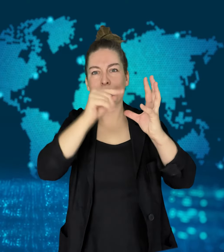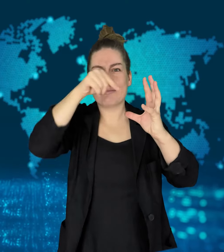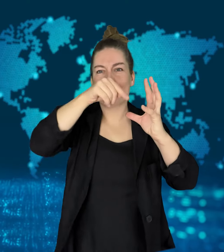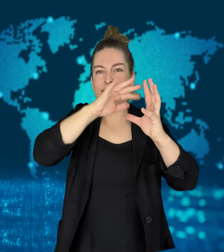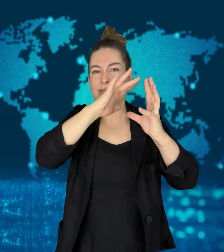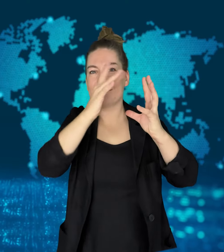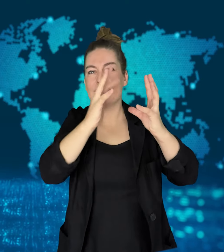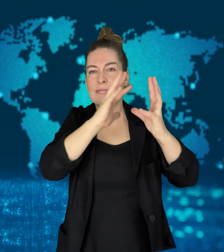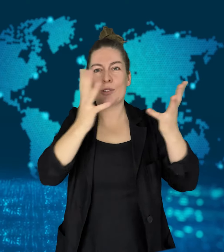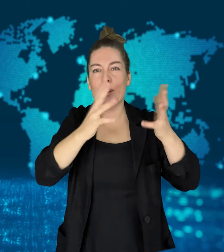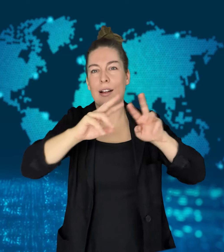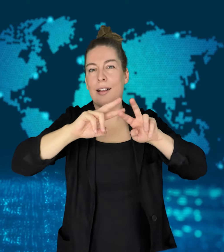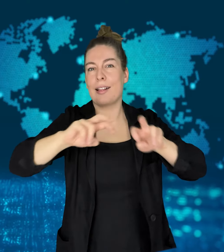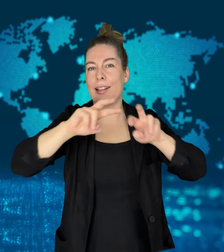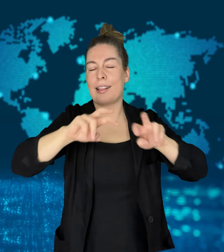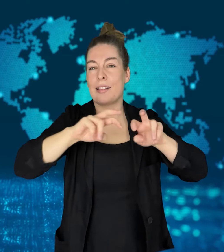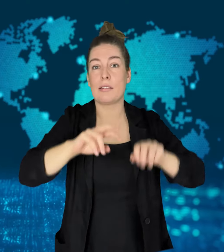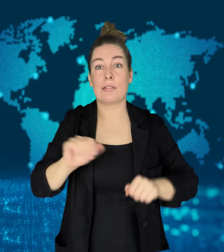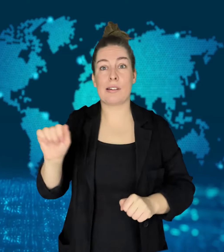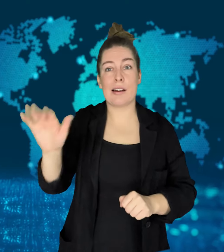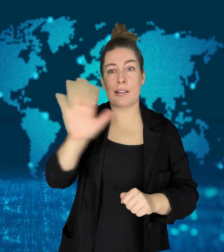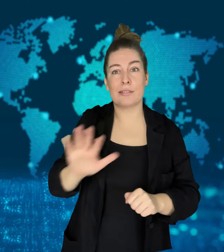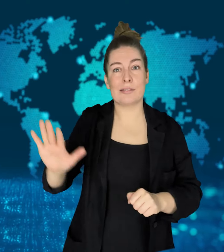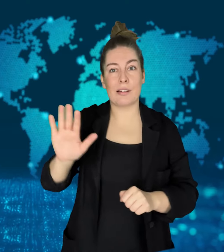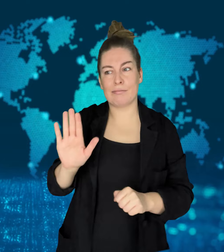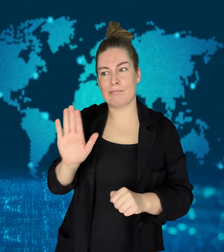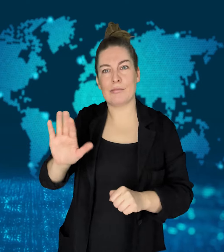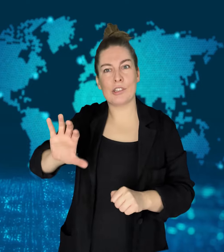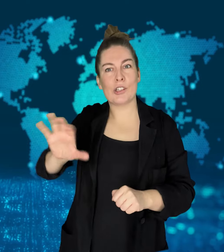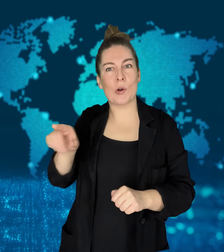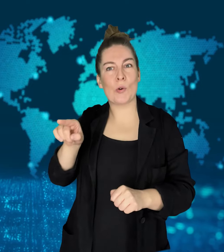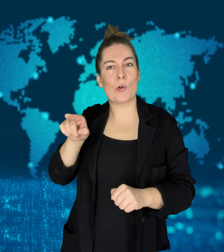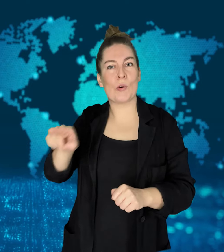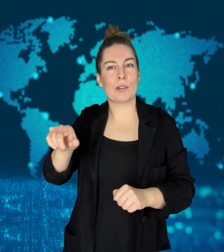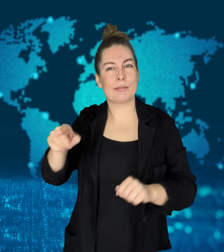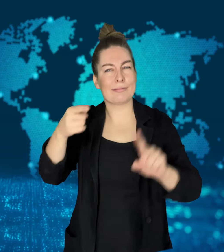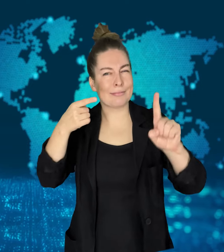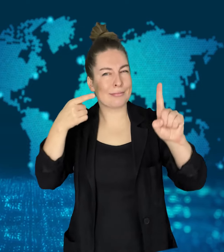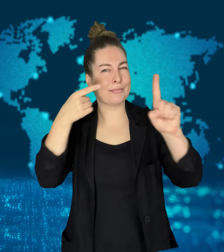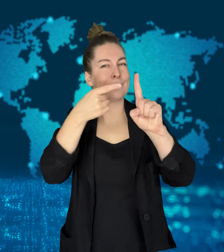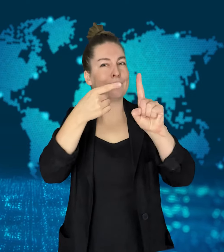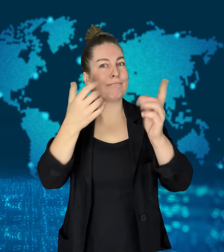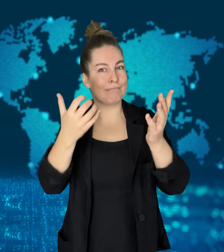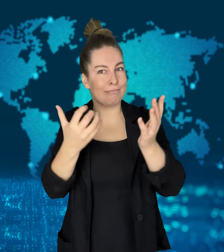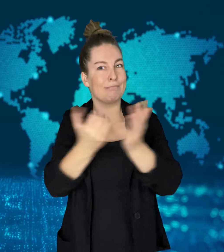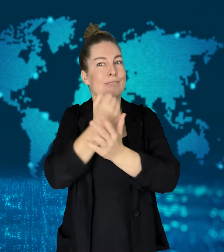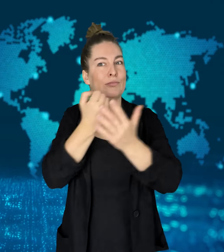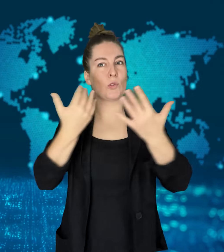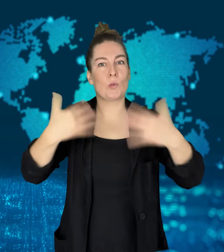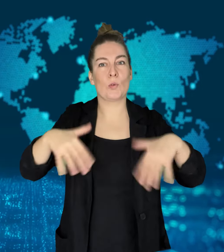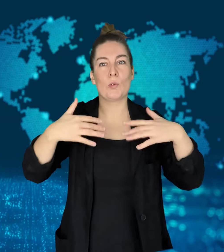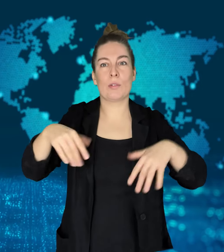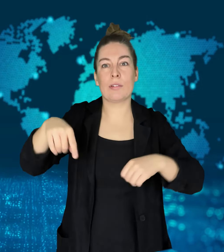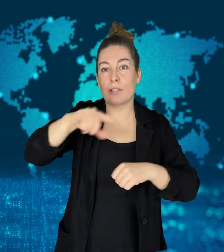It is the first mission launched by an Asian country to orbit the sun,